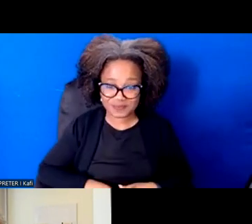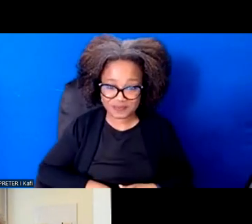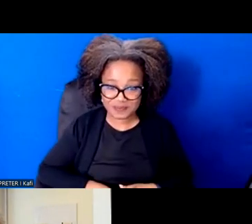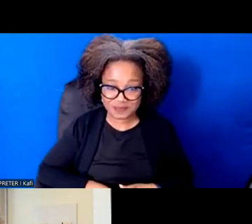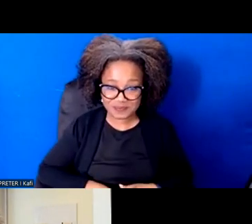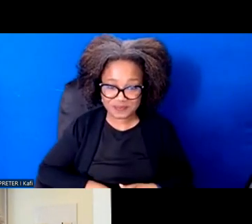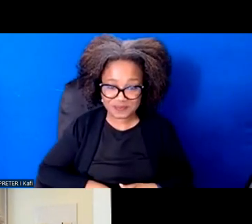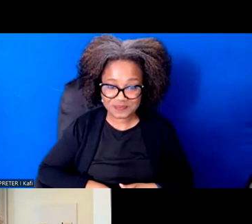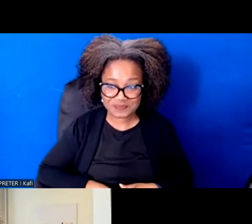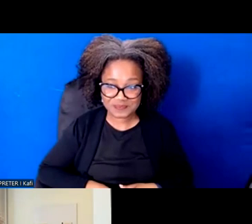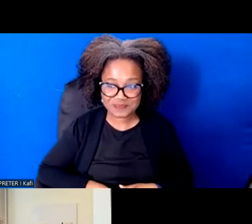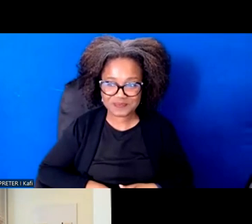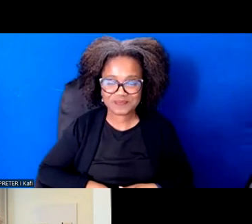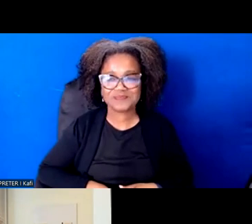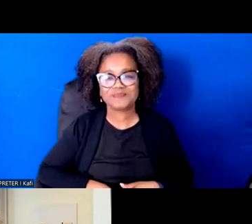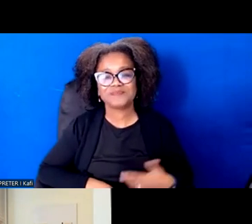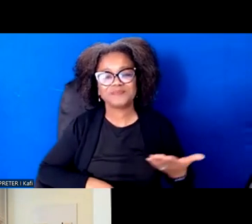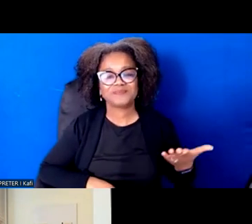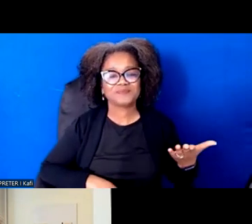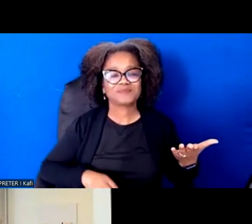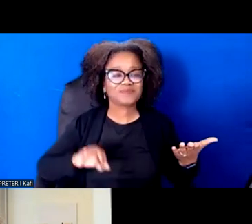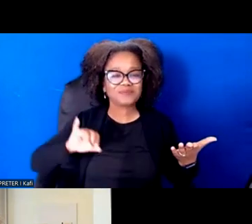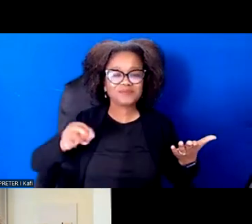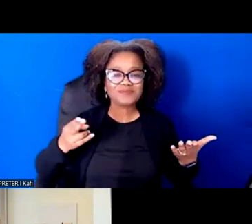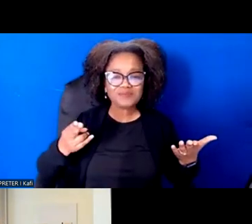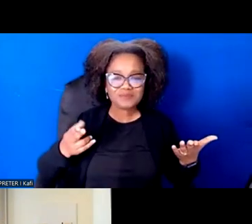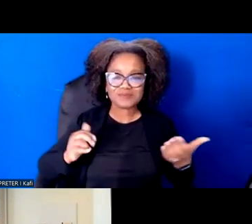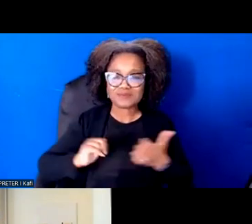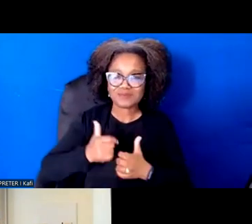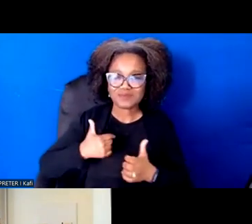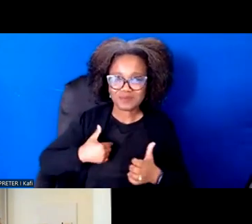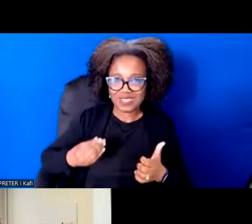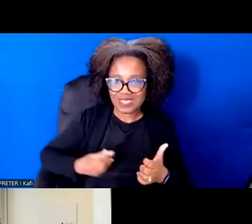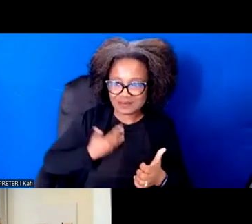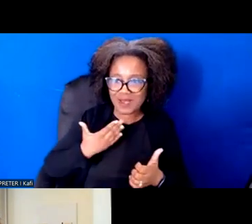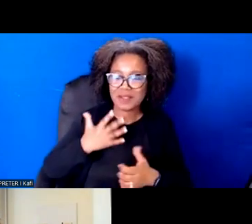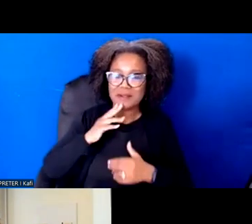So how do we actually help inspire people and build power and build power?